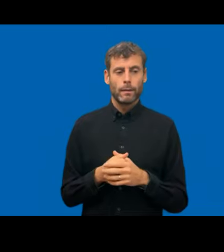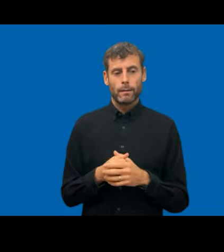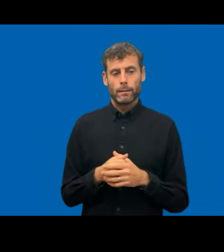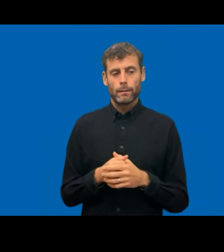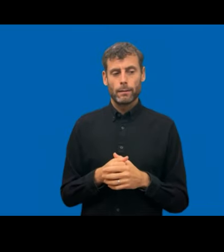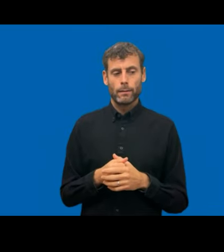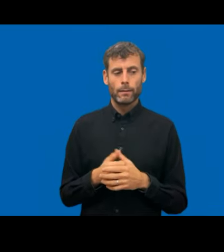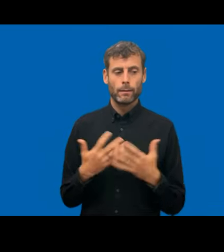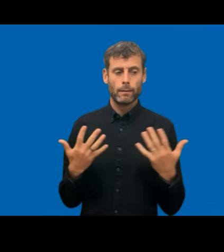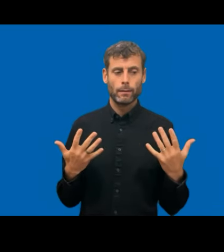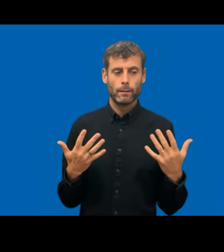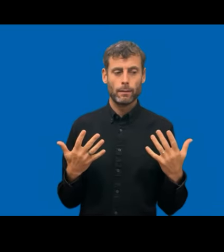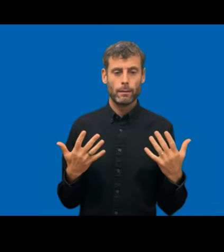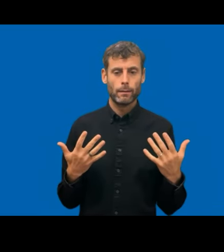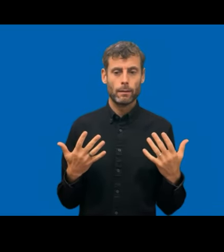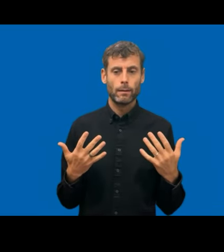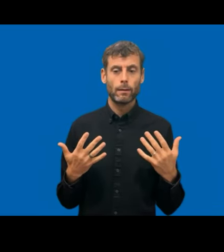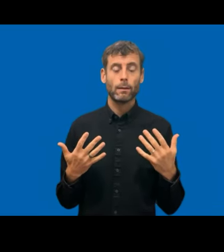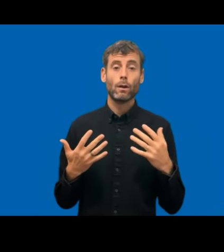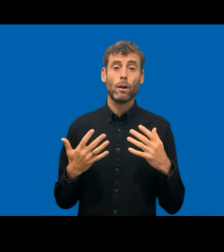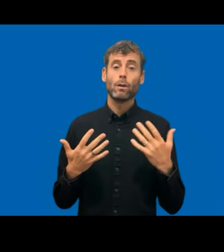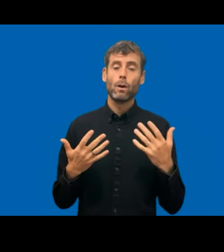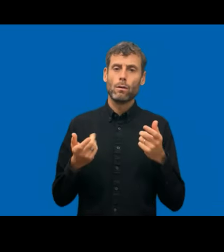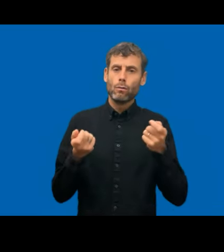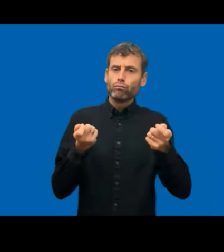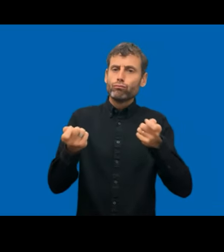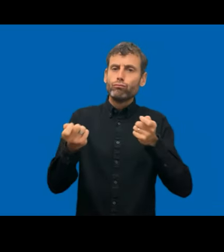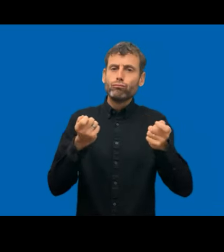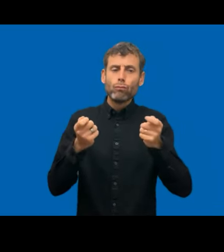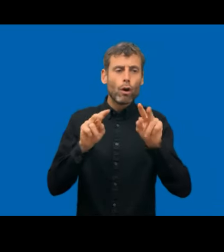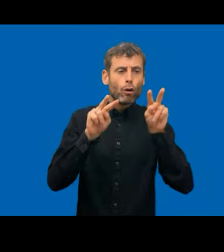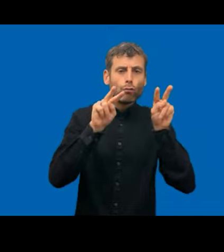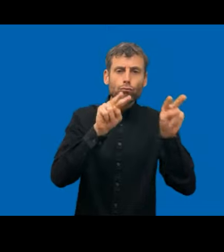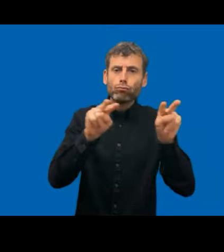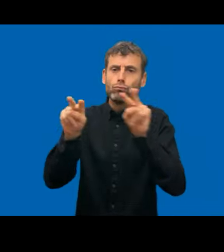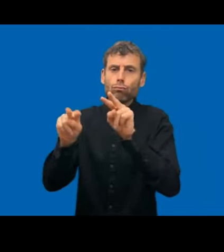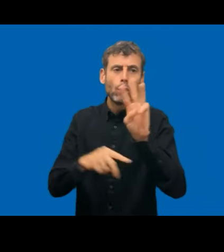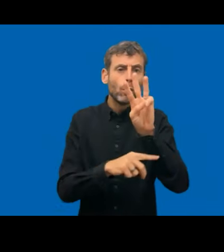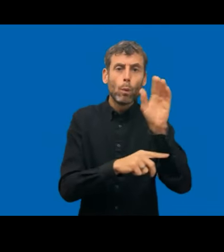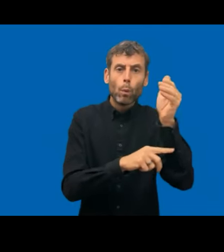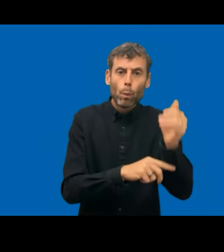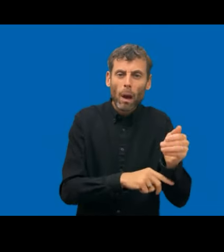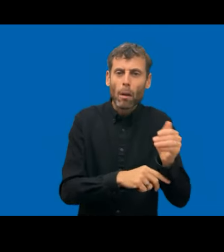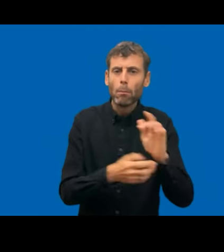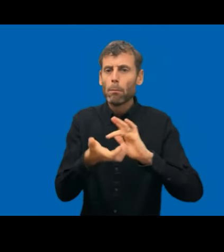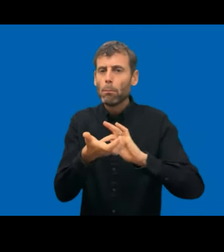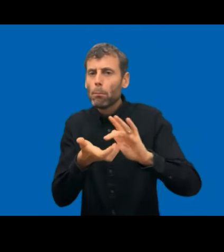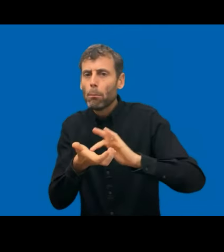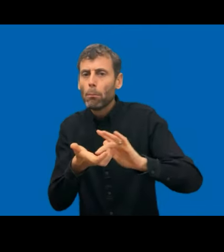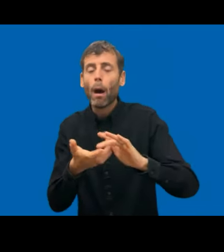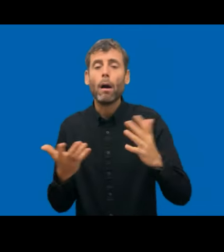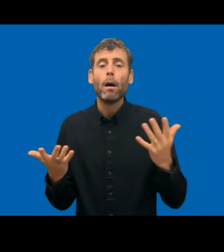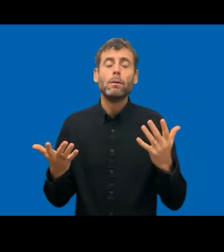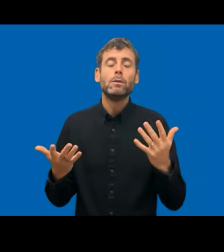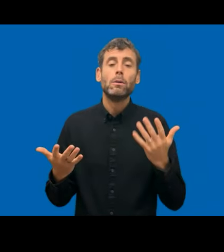the simplifying monitoring method, we decided not to stop by finding the first failure, which would